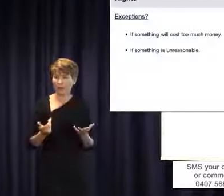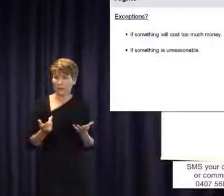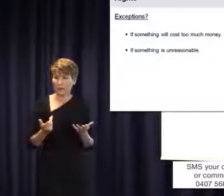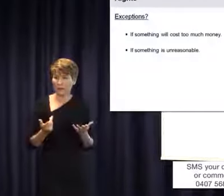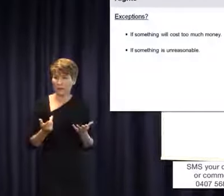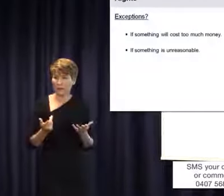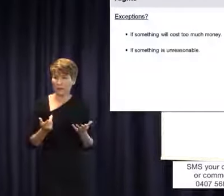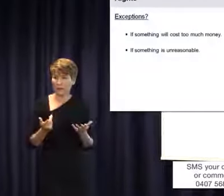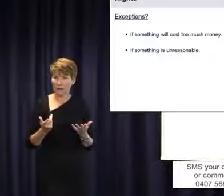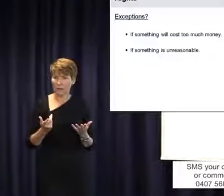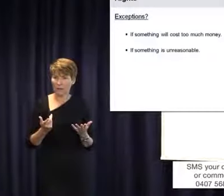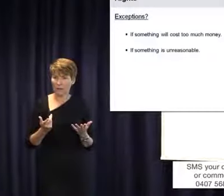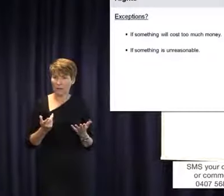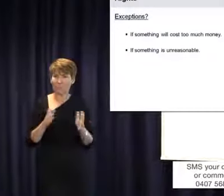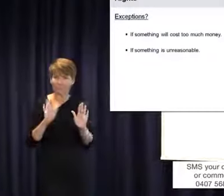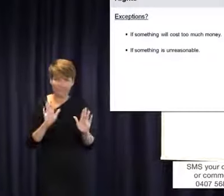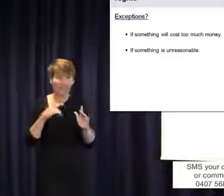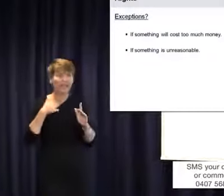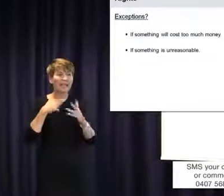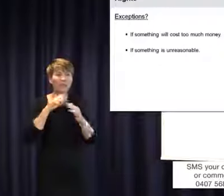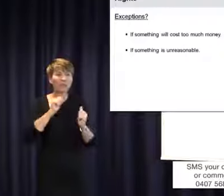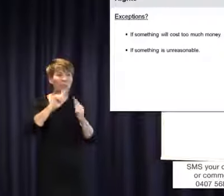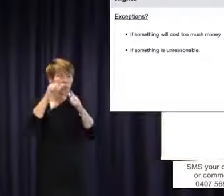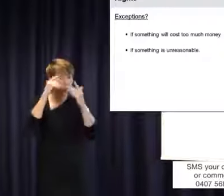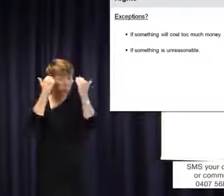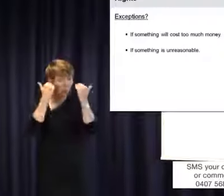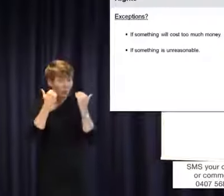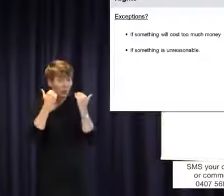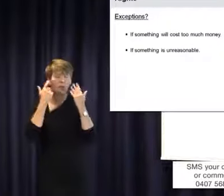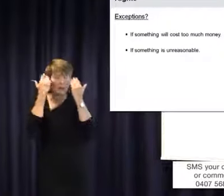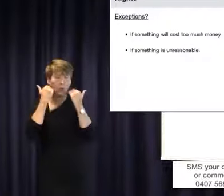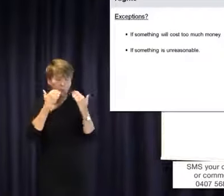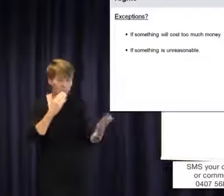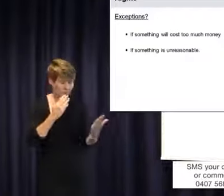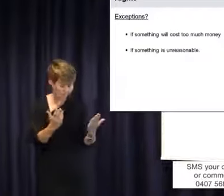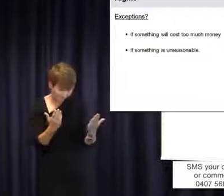these things are judged on an individual basis everybody's case is that if you asked for